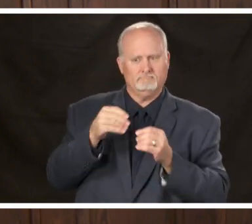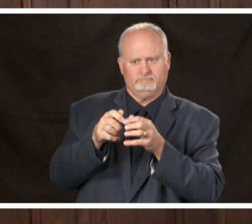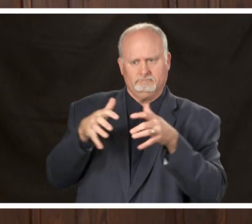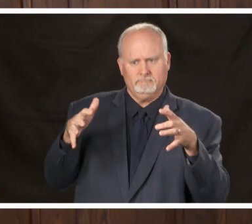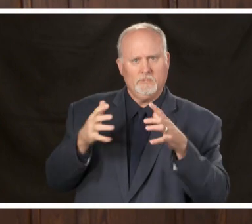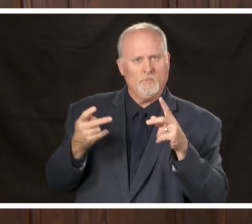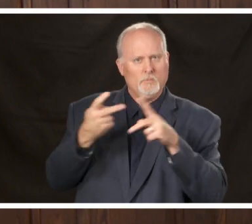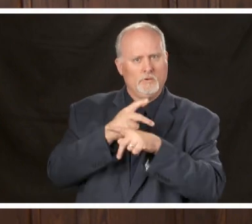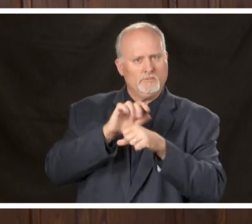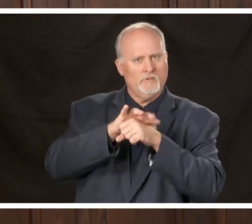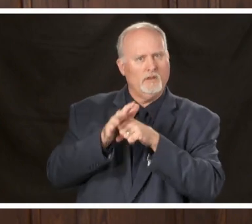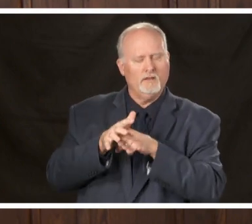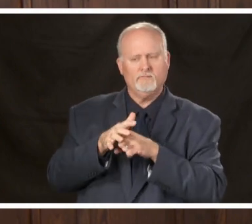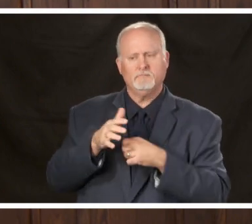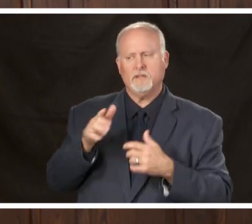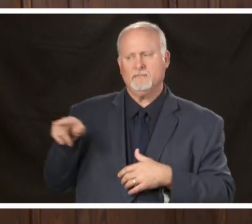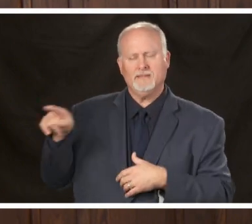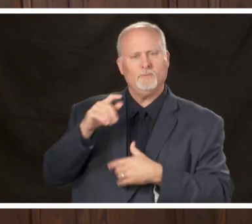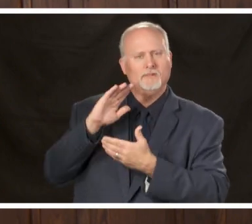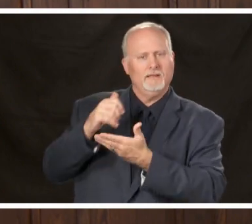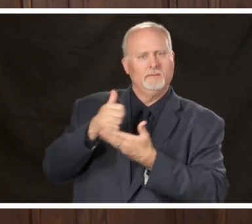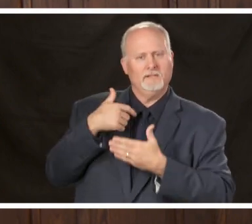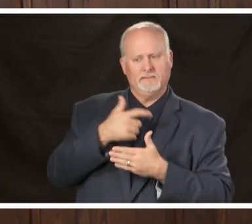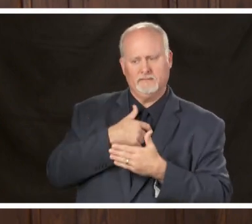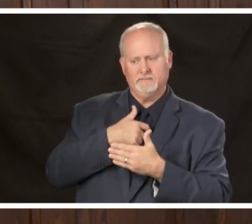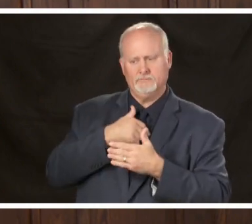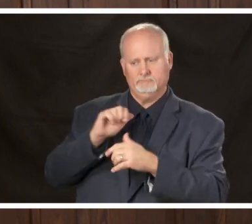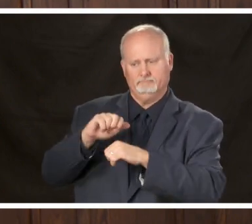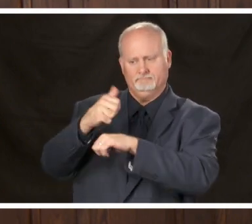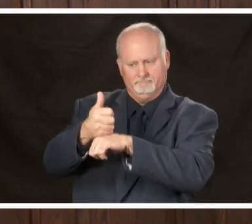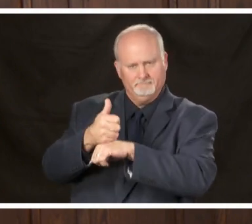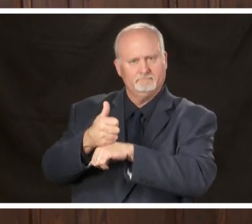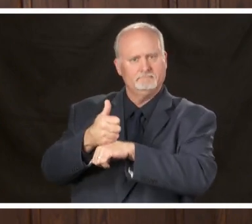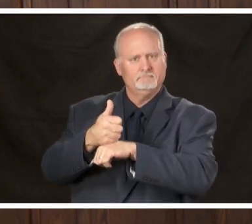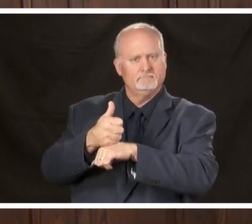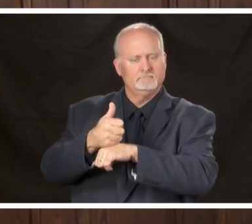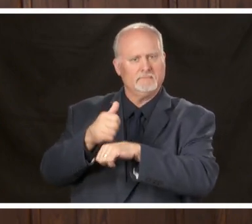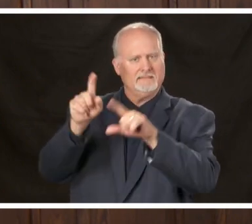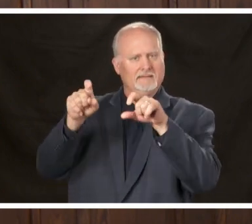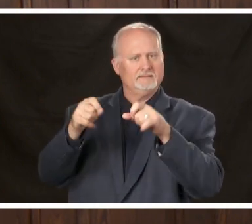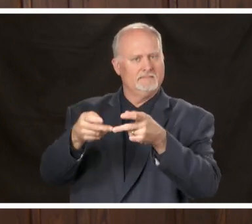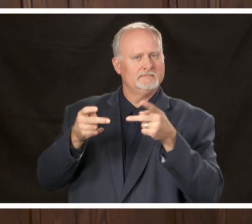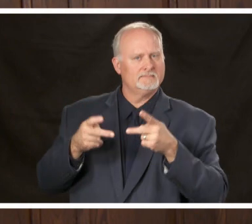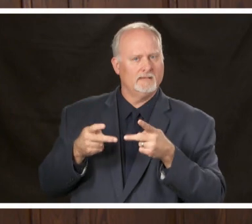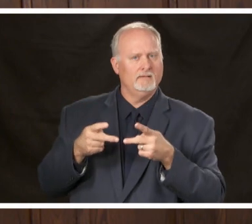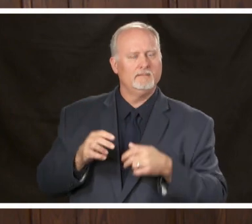might help us find the particular place to put that and also help support that